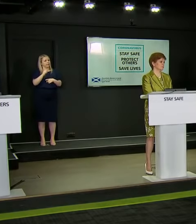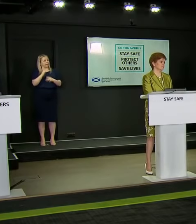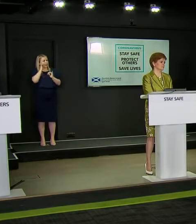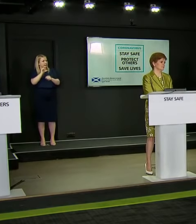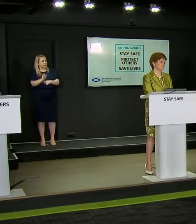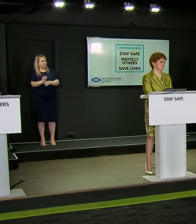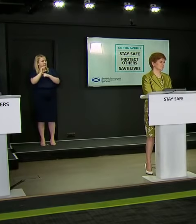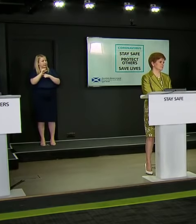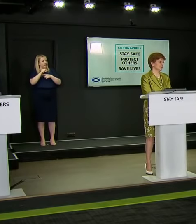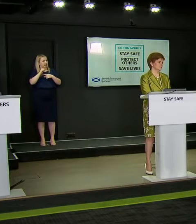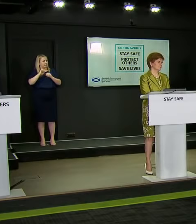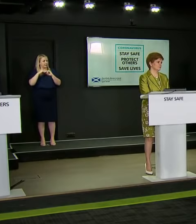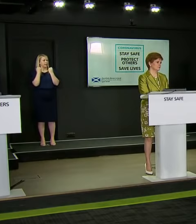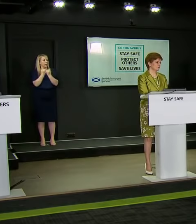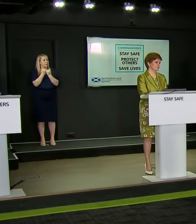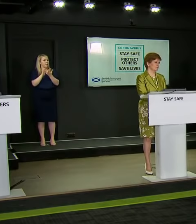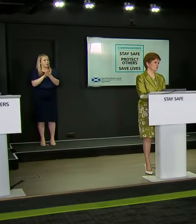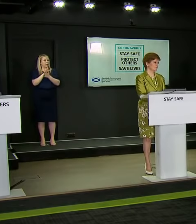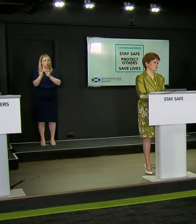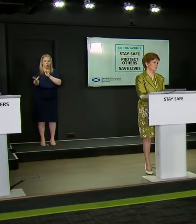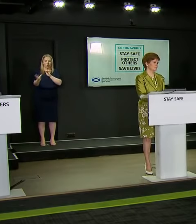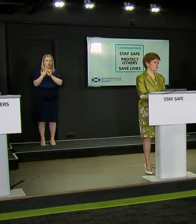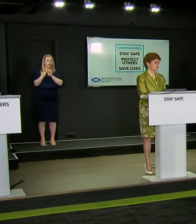team, self-isolating should be non-negotiable.